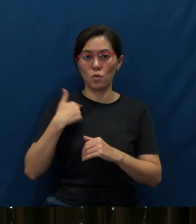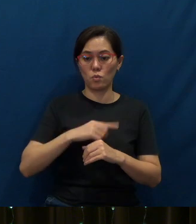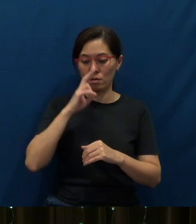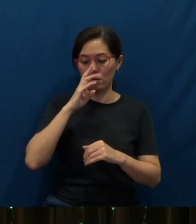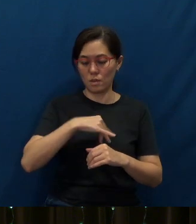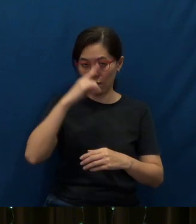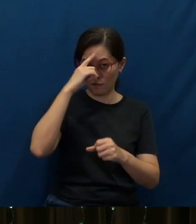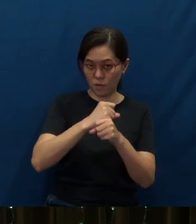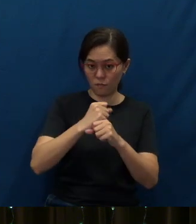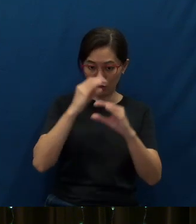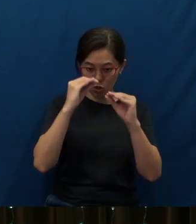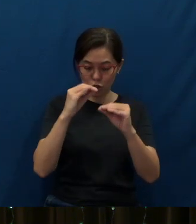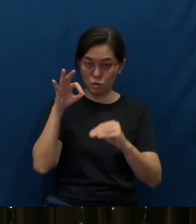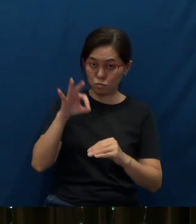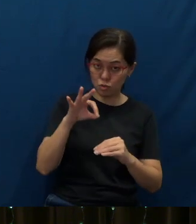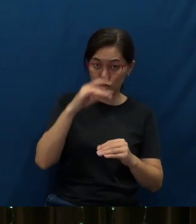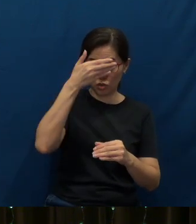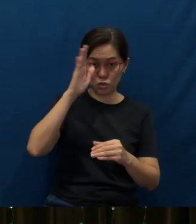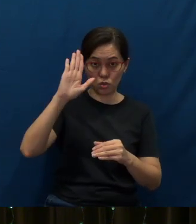and preaching of God's Word, if we neglect to